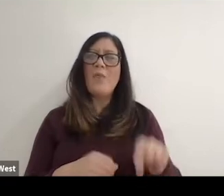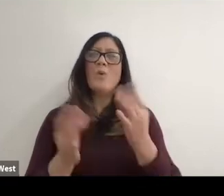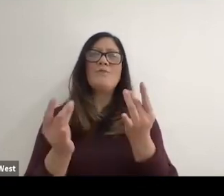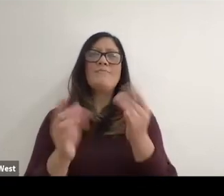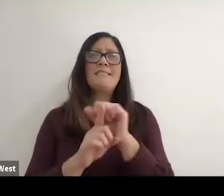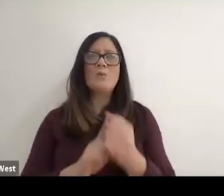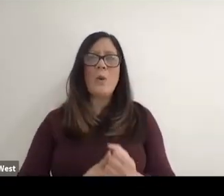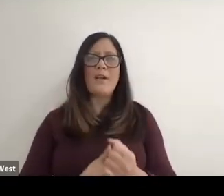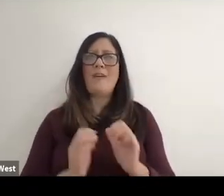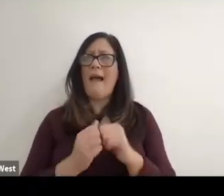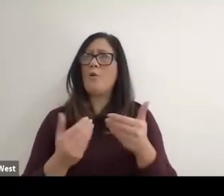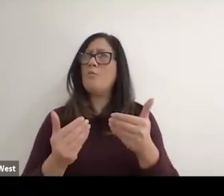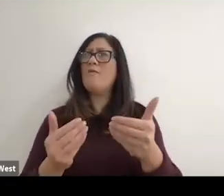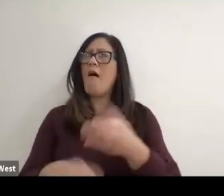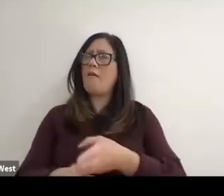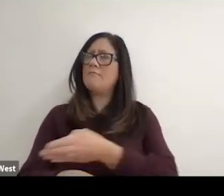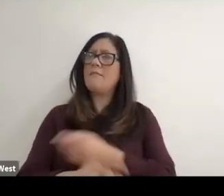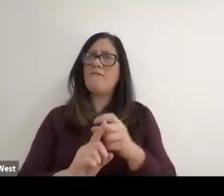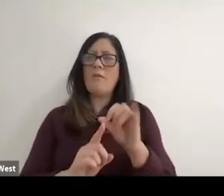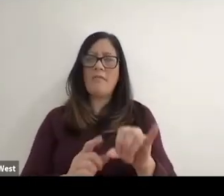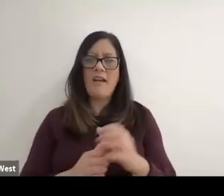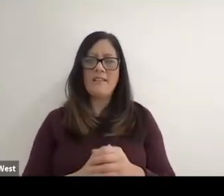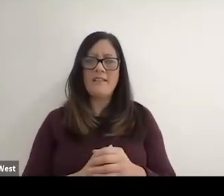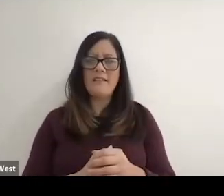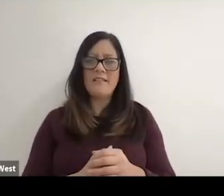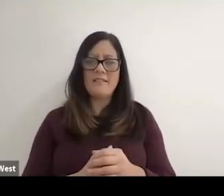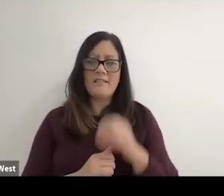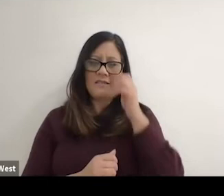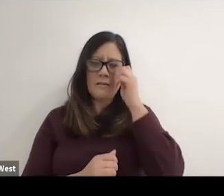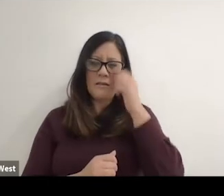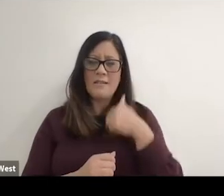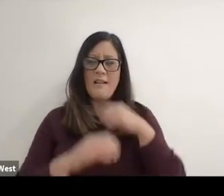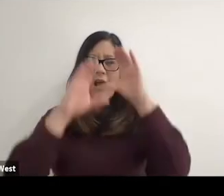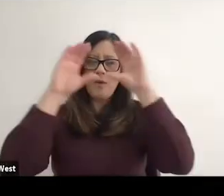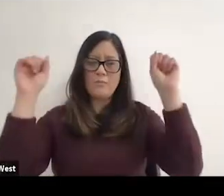So how do you move on from there? And because I was president of